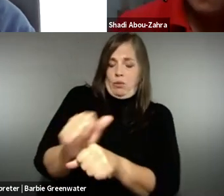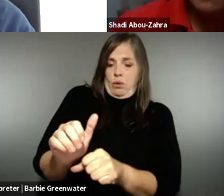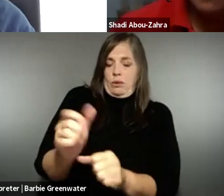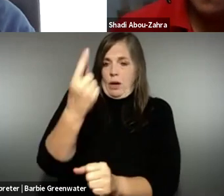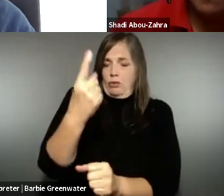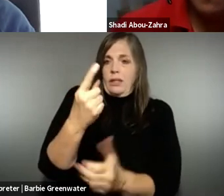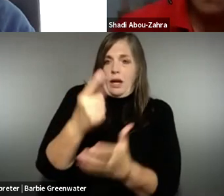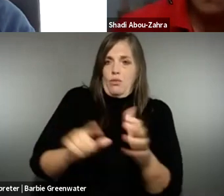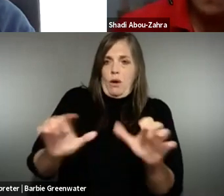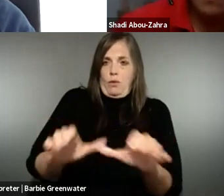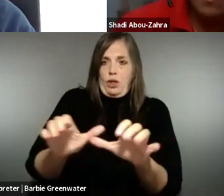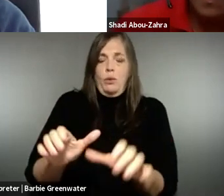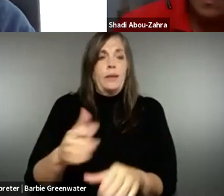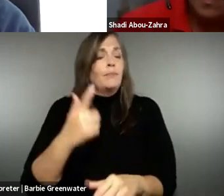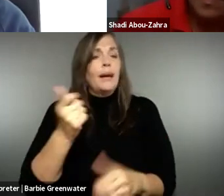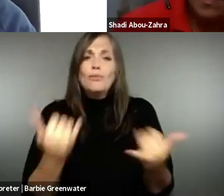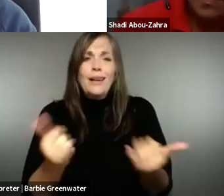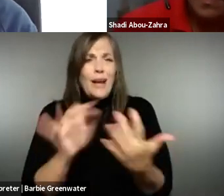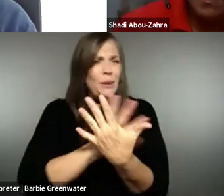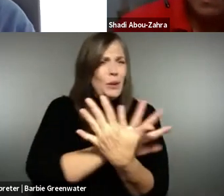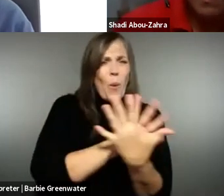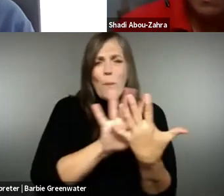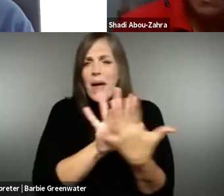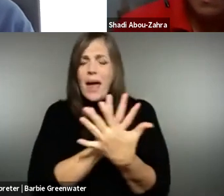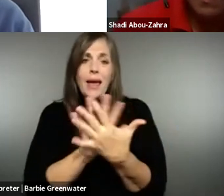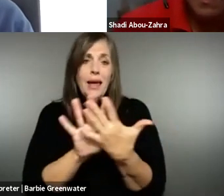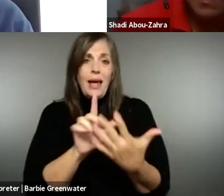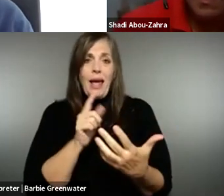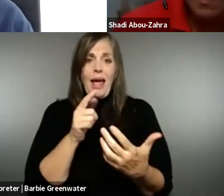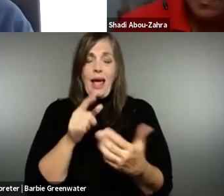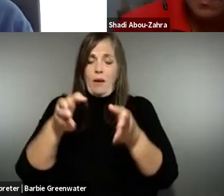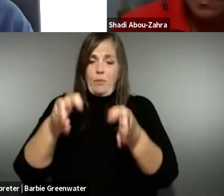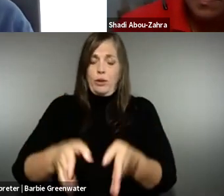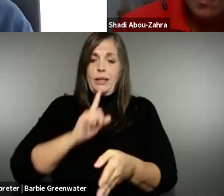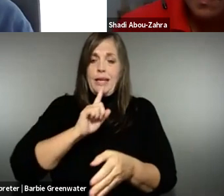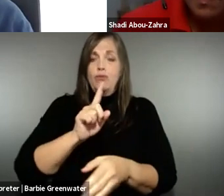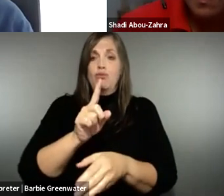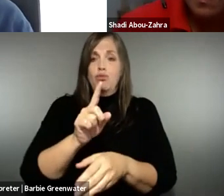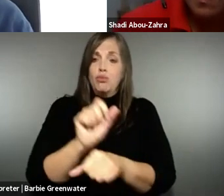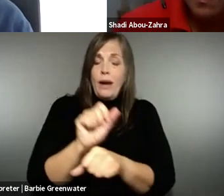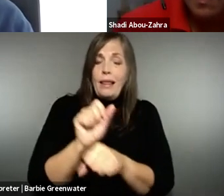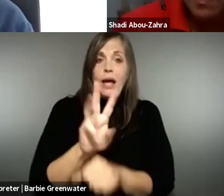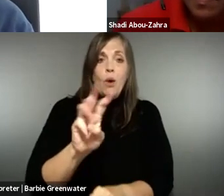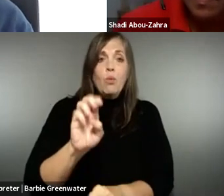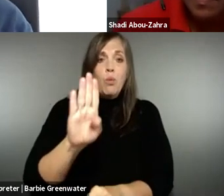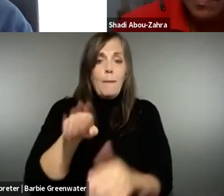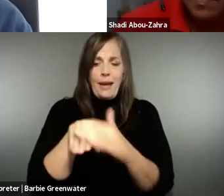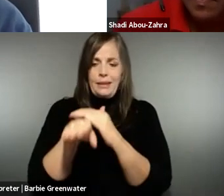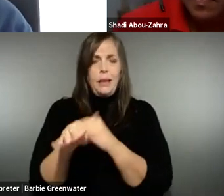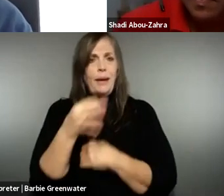actually know that some other employee knows what they are doing because it is a little opaque at times at the moment, whether somebody really